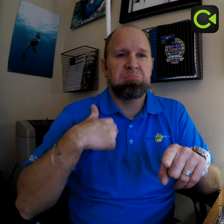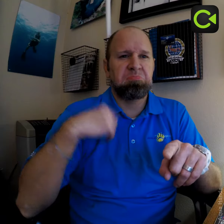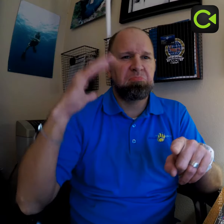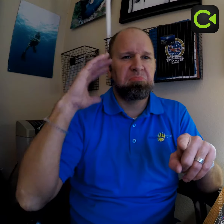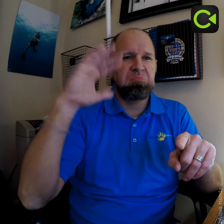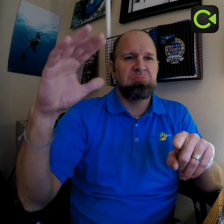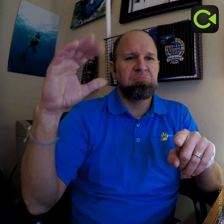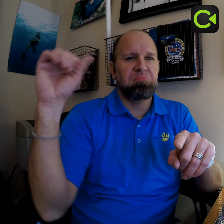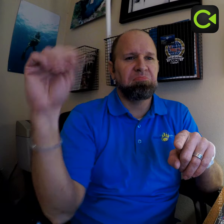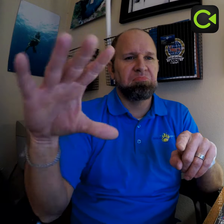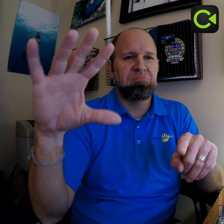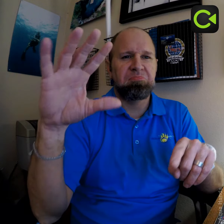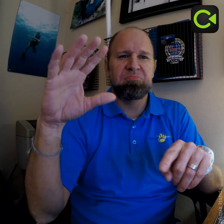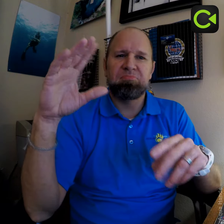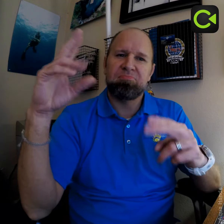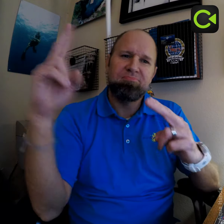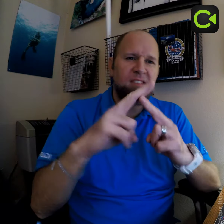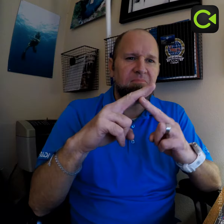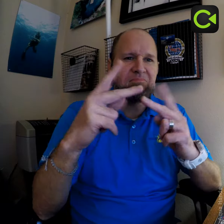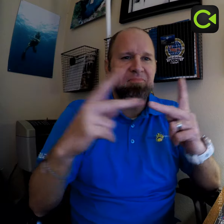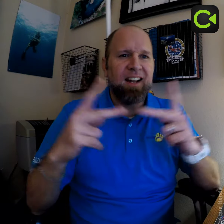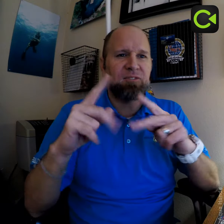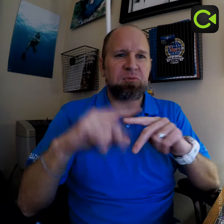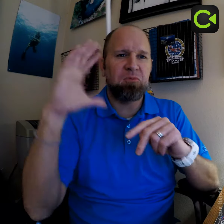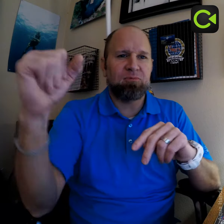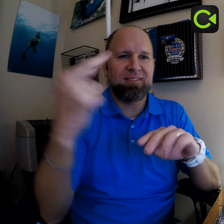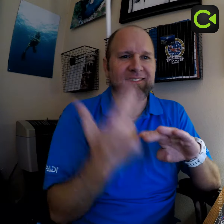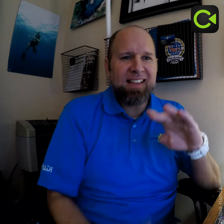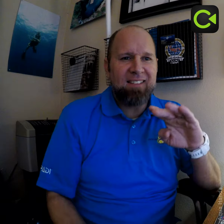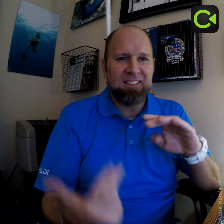I will tell you the top places to go diving.